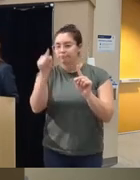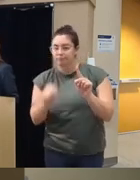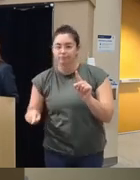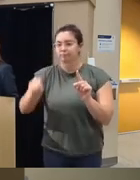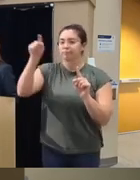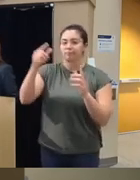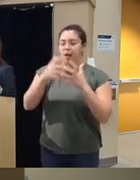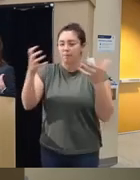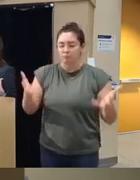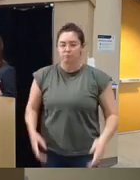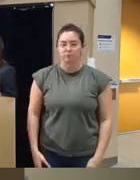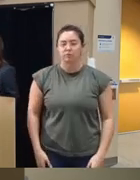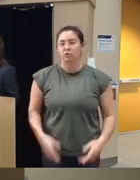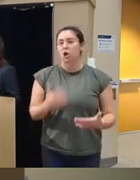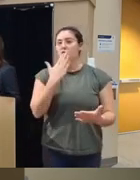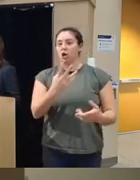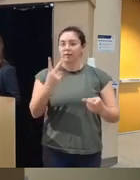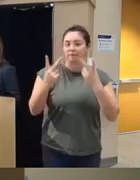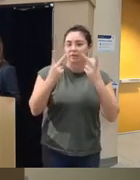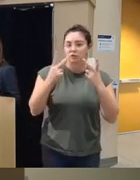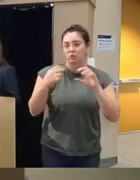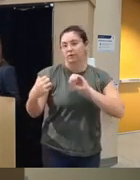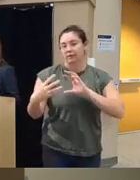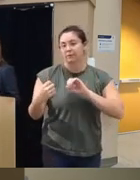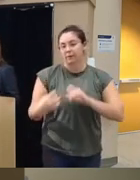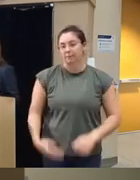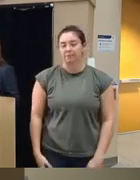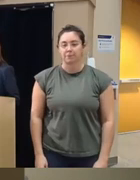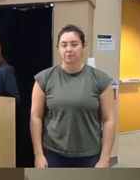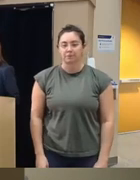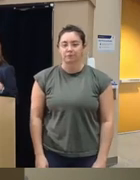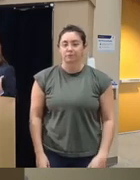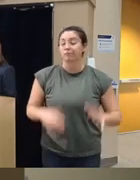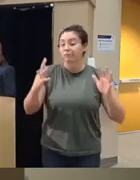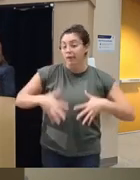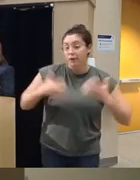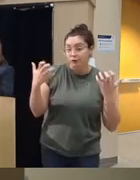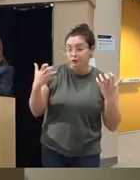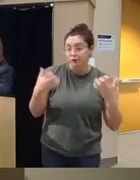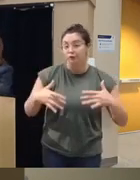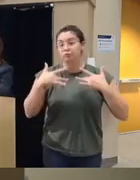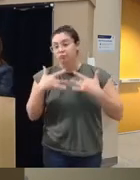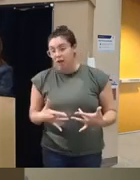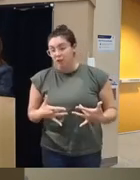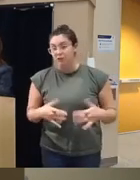up or down so it's a visualization and feedback um anger depression all the different screeners